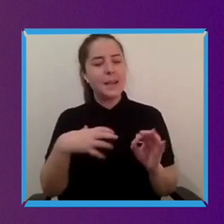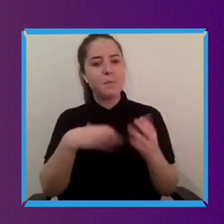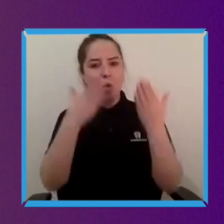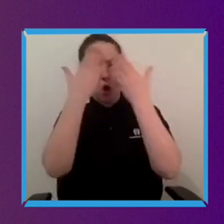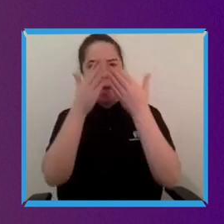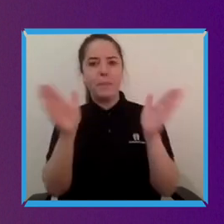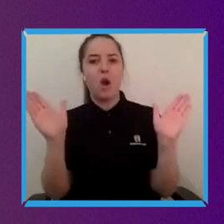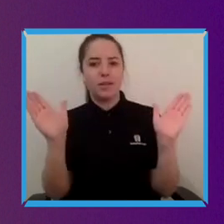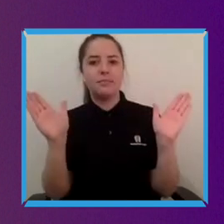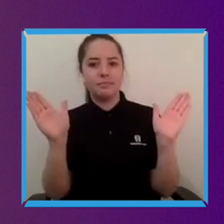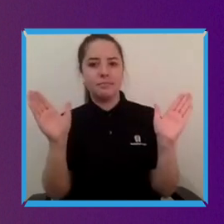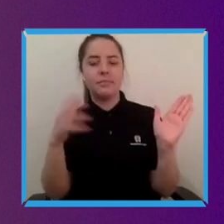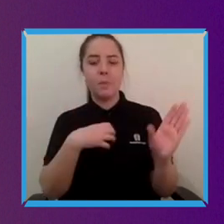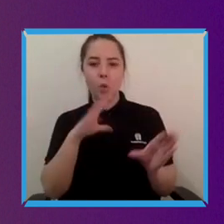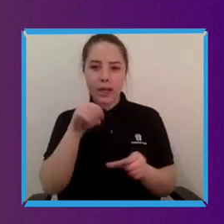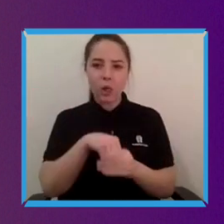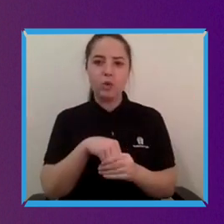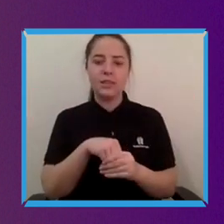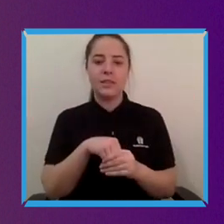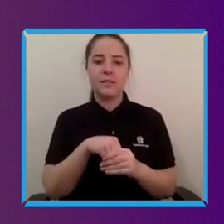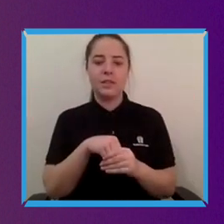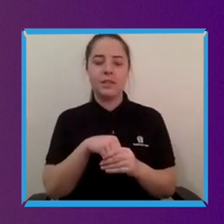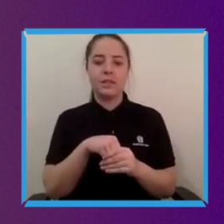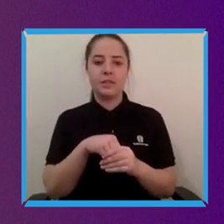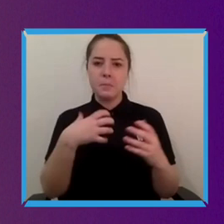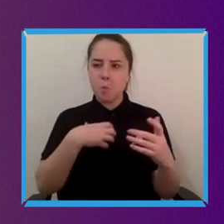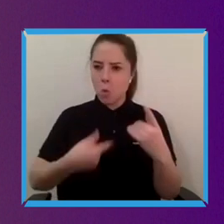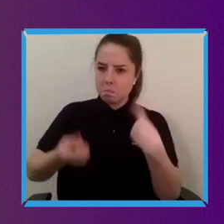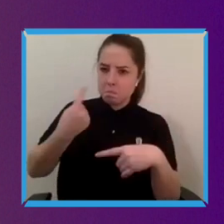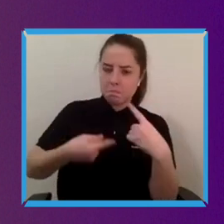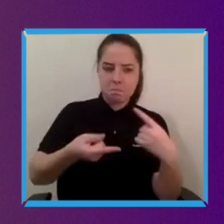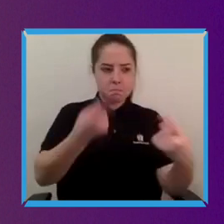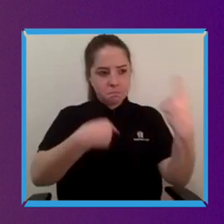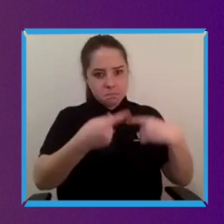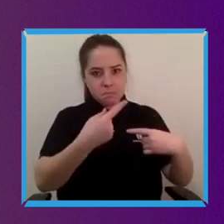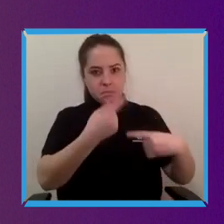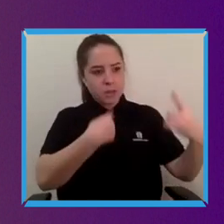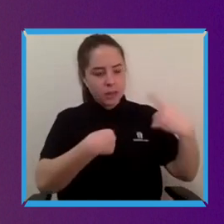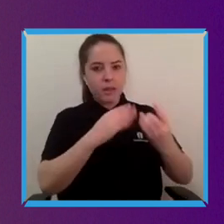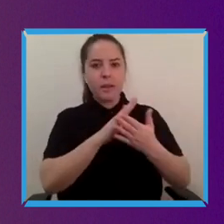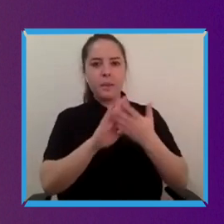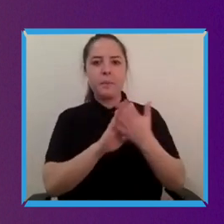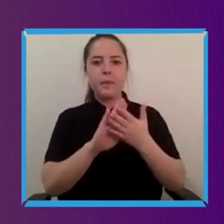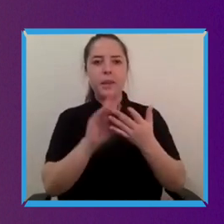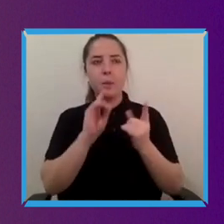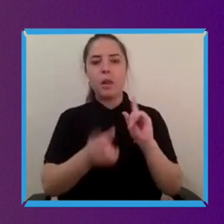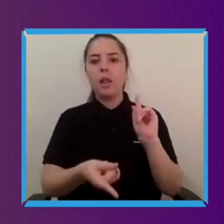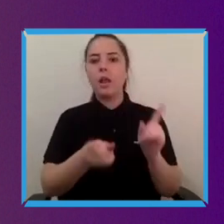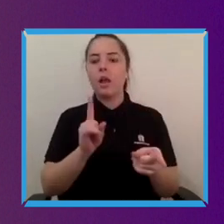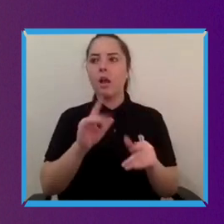and inclusive enough then we may find that the non-standard way of doing things the way that we've done everything before